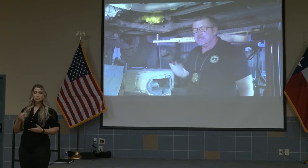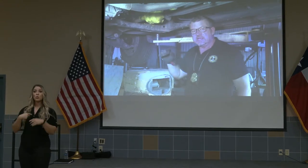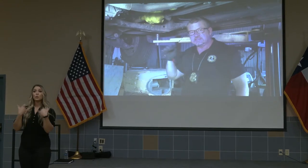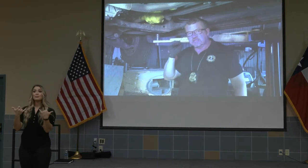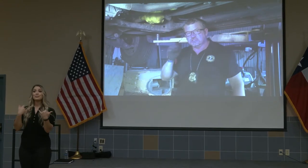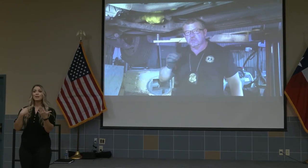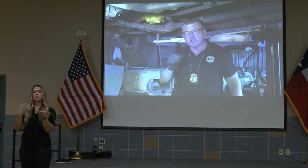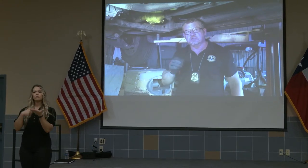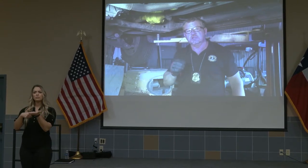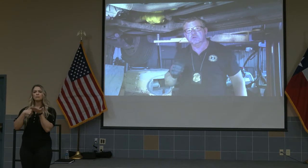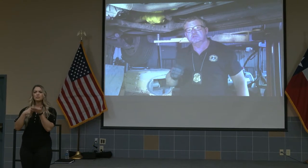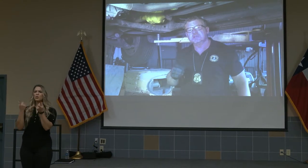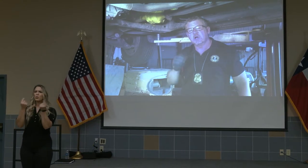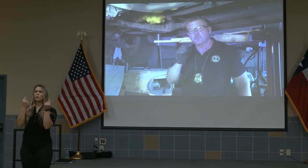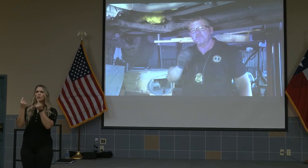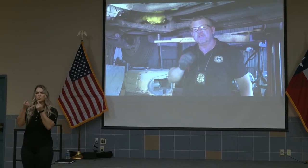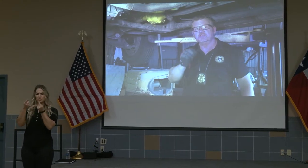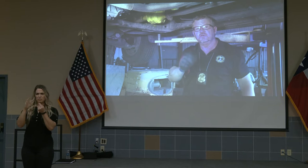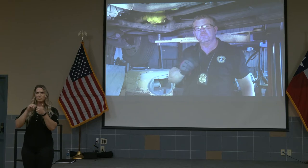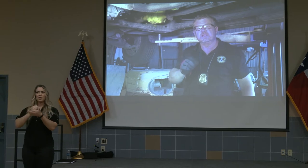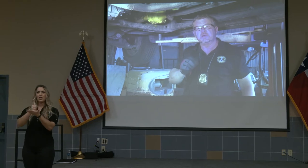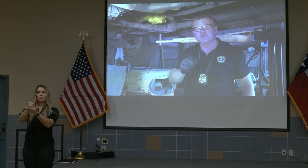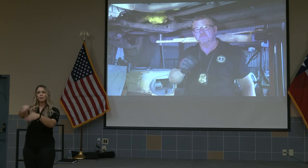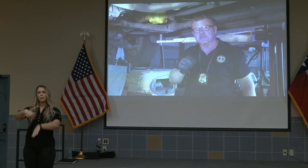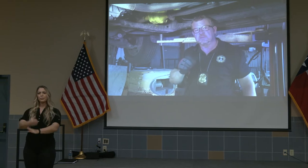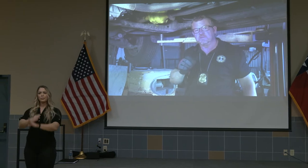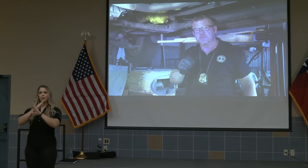is things you can do to help prevent you from becoming a victim of this.